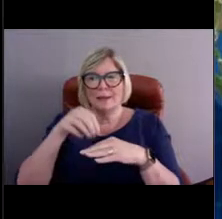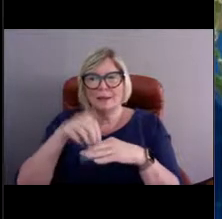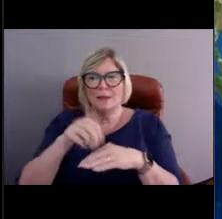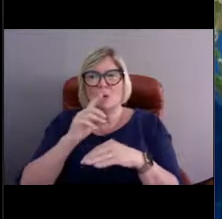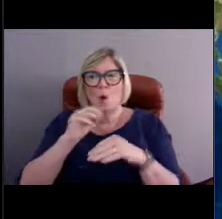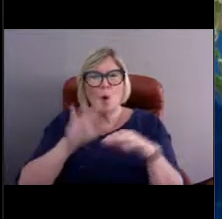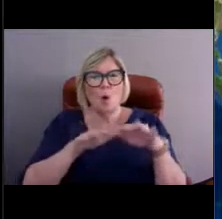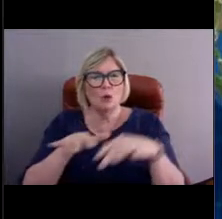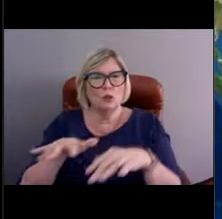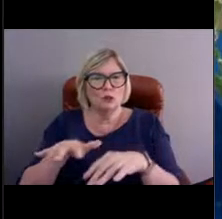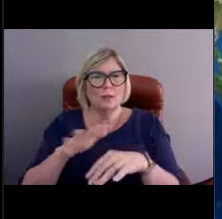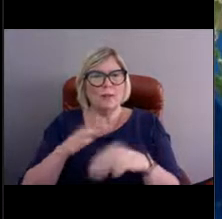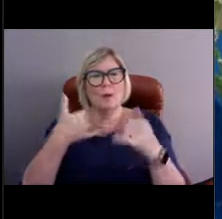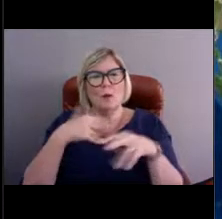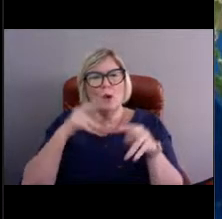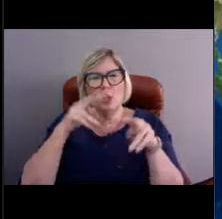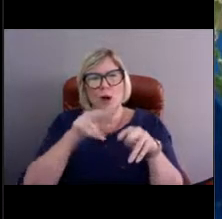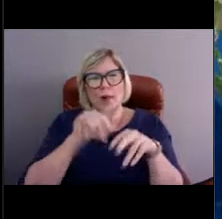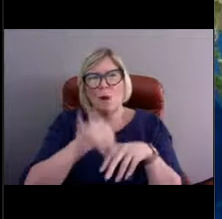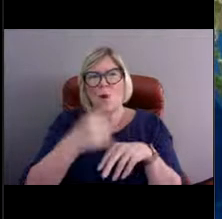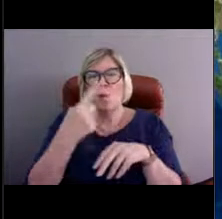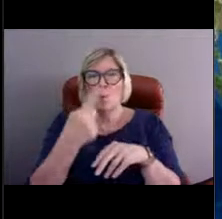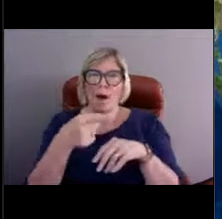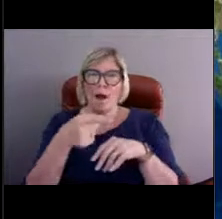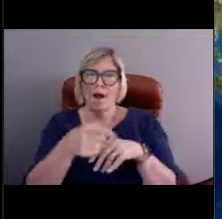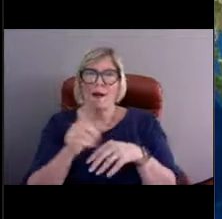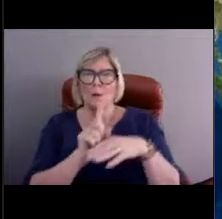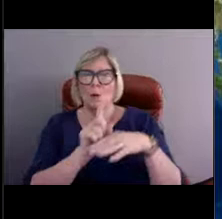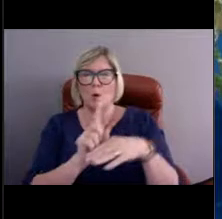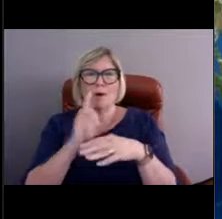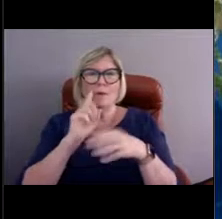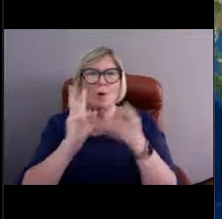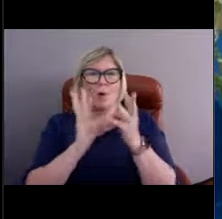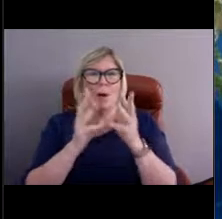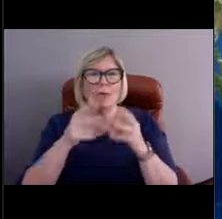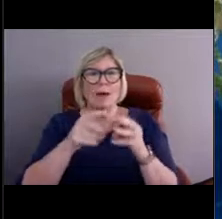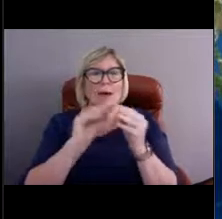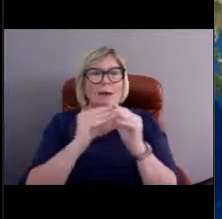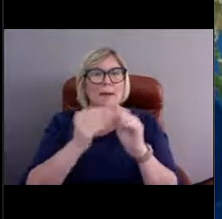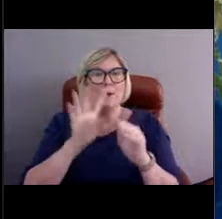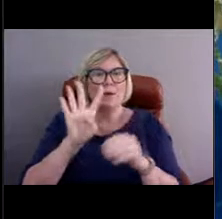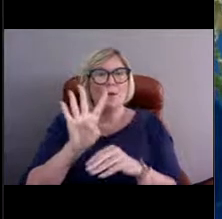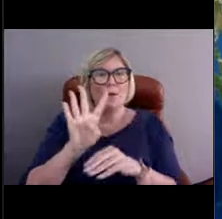And we'll look at this one weather buoy in particular. This is buoy number 46006.